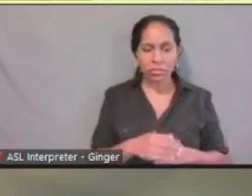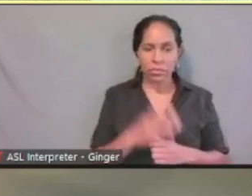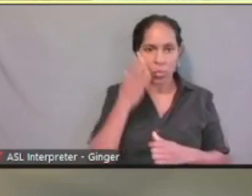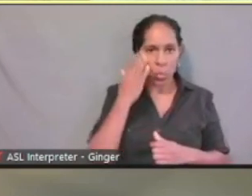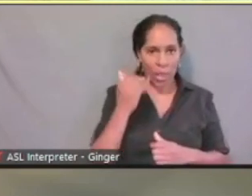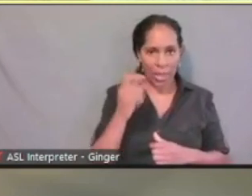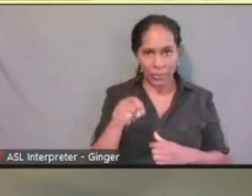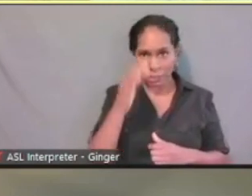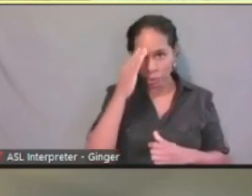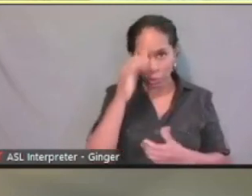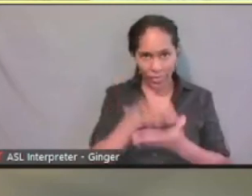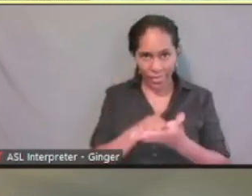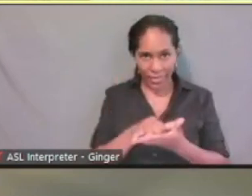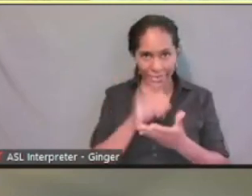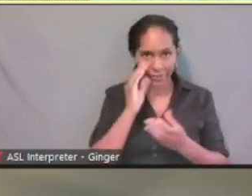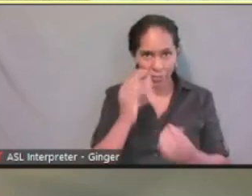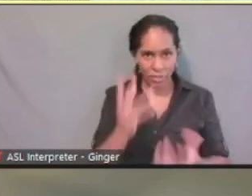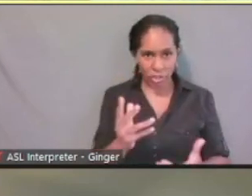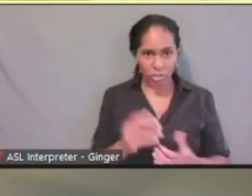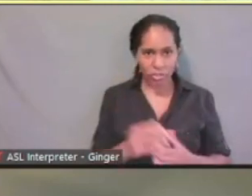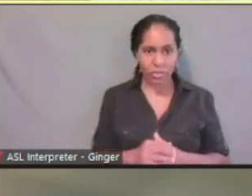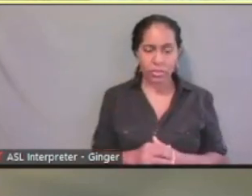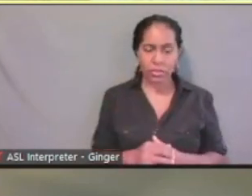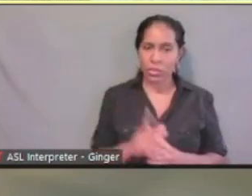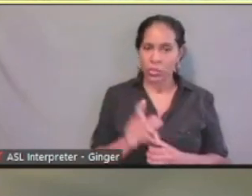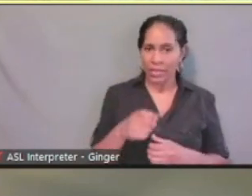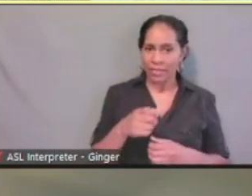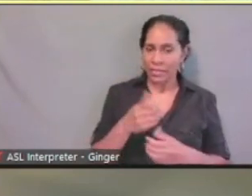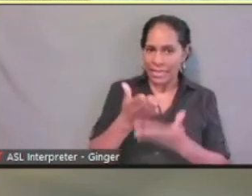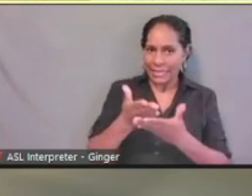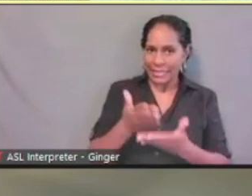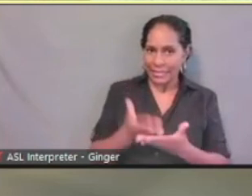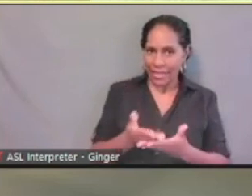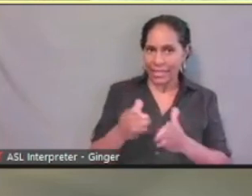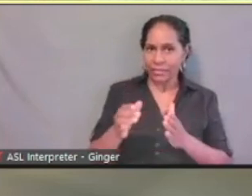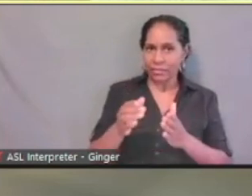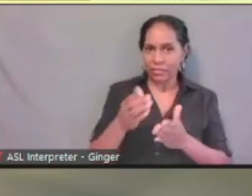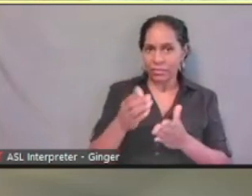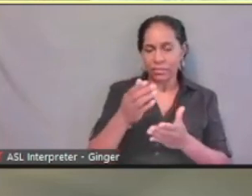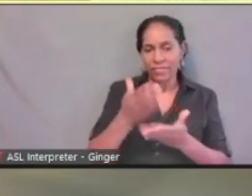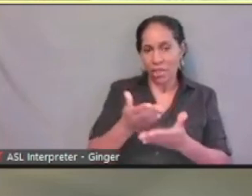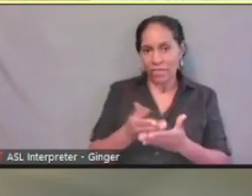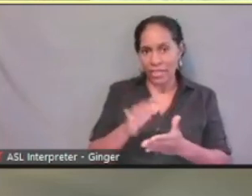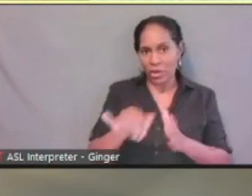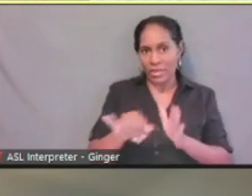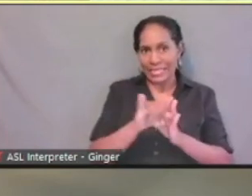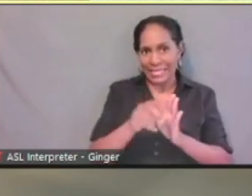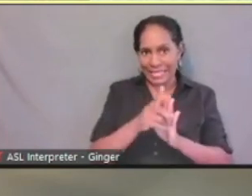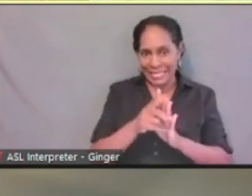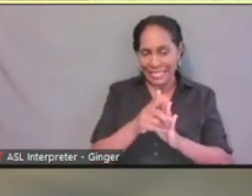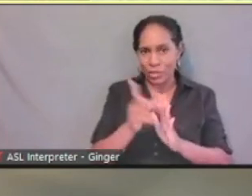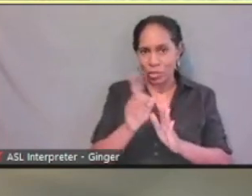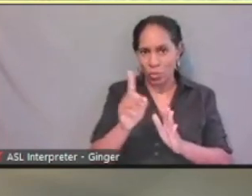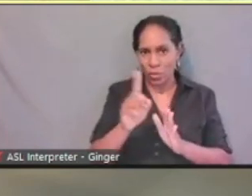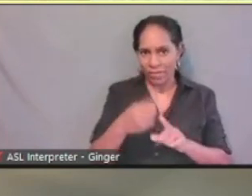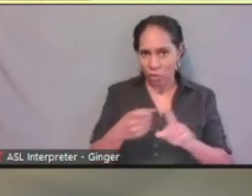so we can verify identity income and citizenship. And how they shouldn't respond if they don't know the answer.